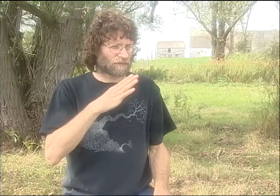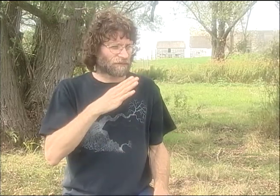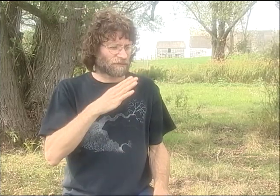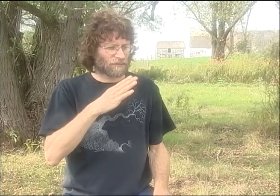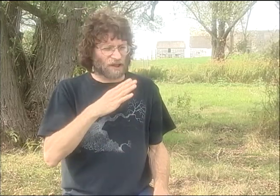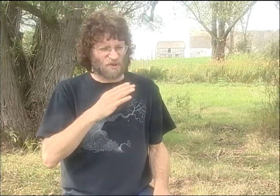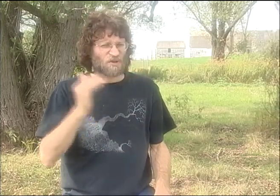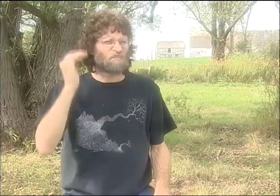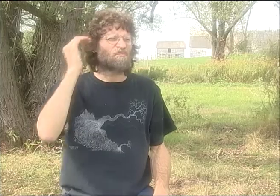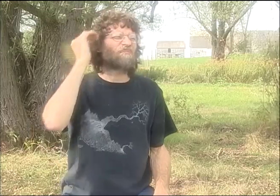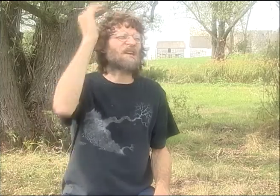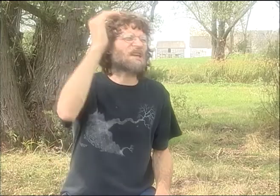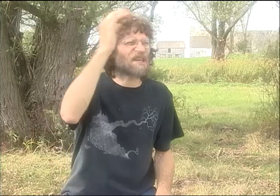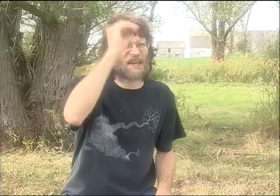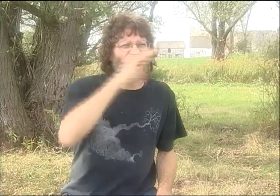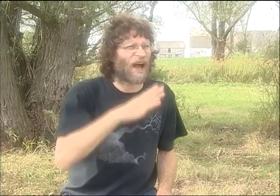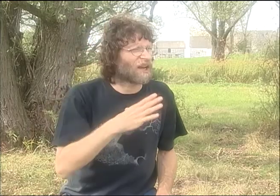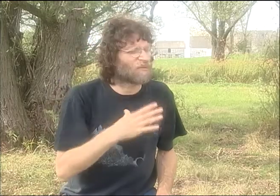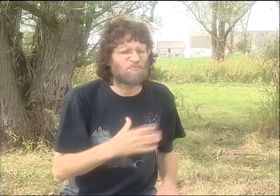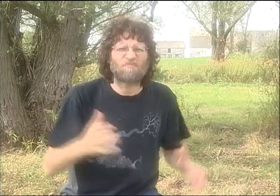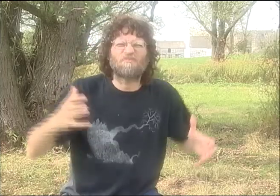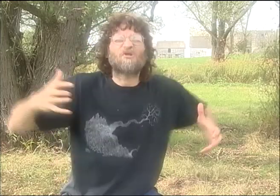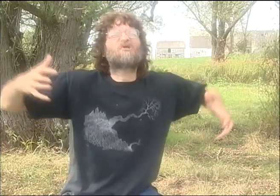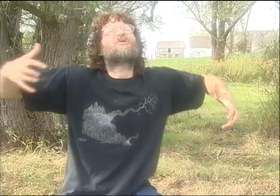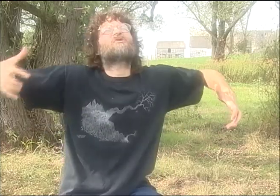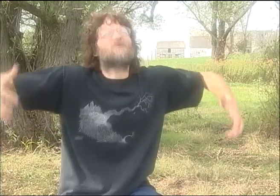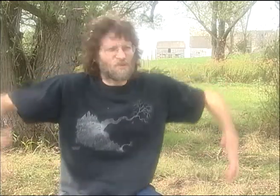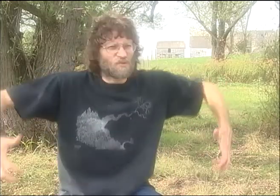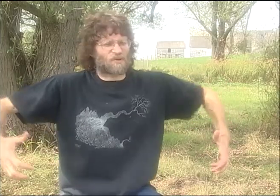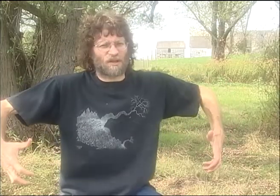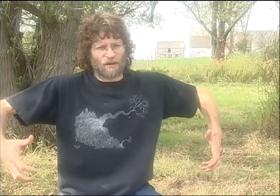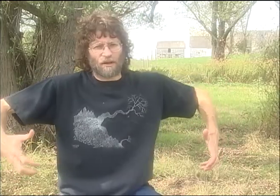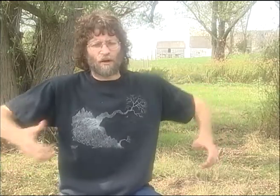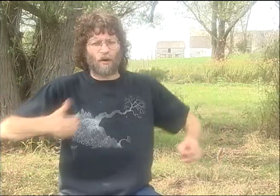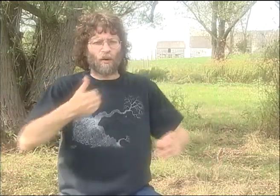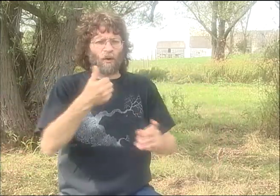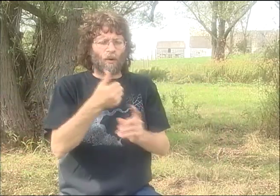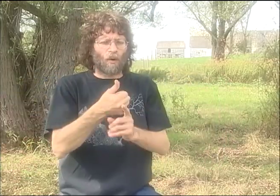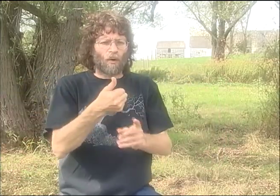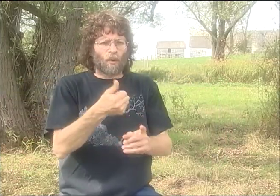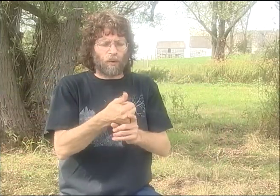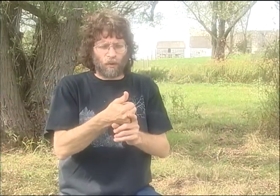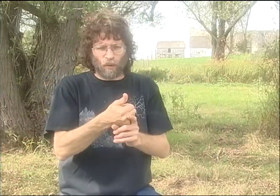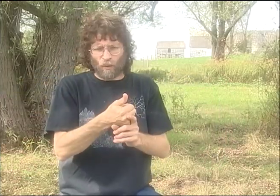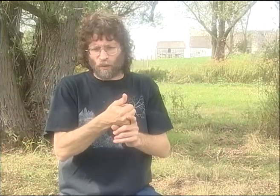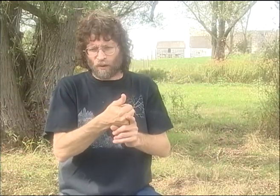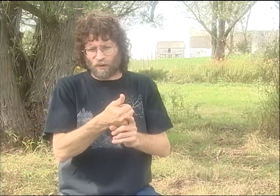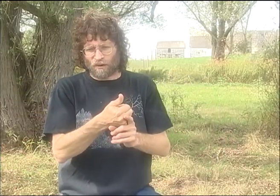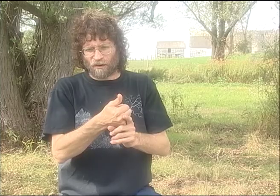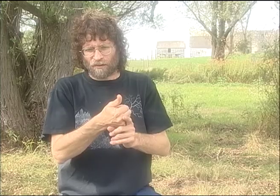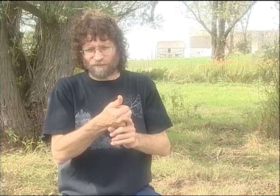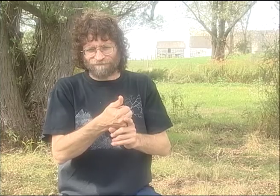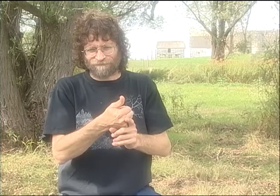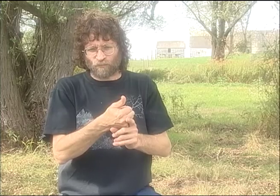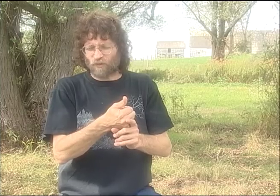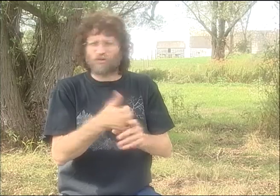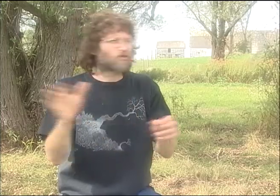FROM HAVING WORKED IN PSYCH HOSPITAL WHEN I WAS YOUNGER. THERE WAS THIS ONE PATIENT, THIS HUGE GUY.